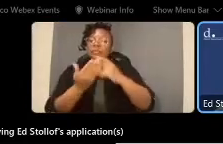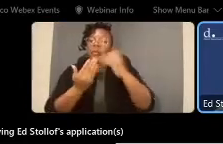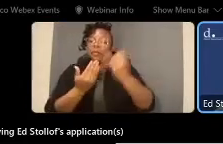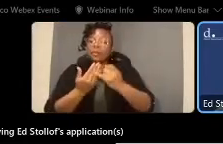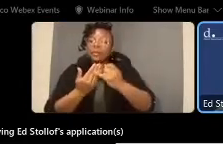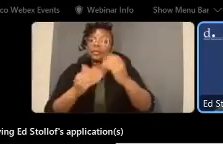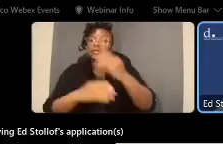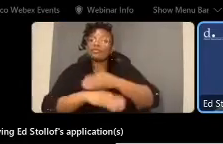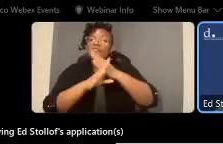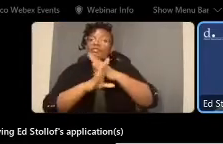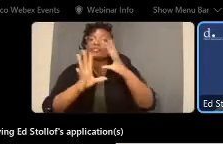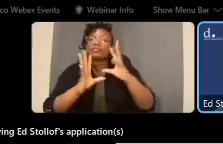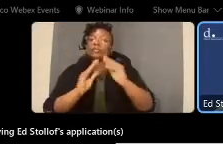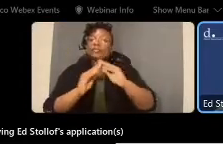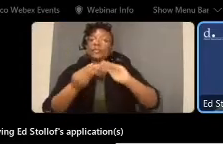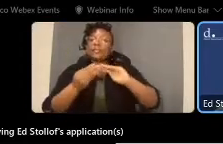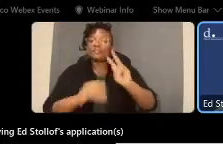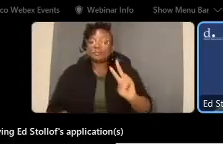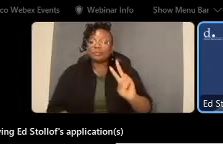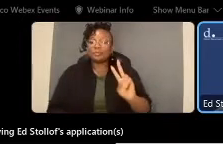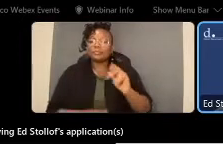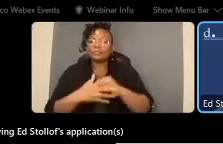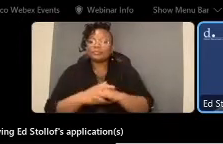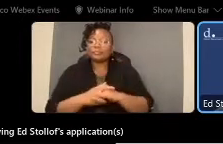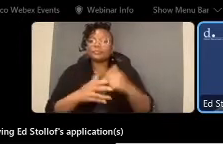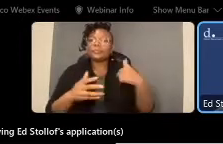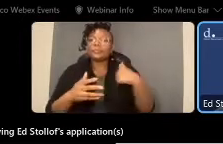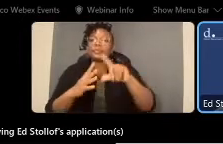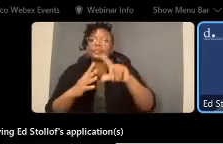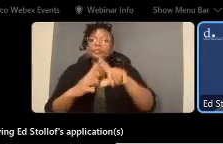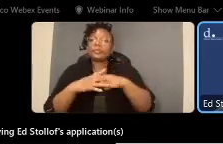virtual meeting number two we'll be getting started in a moment